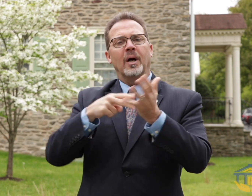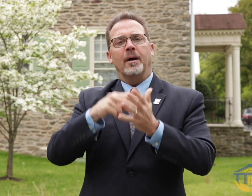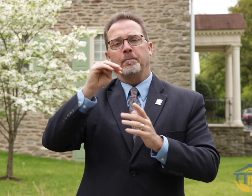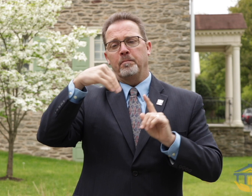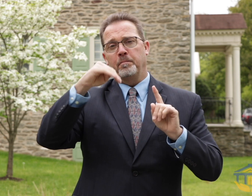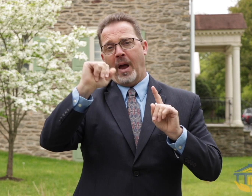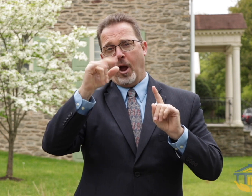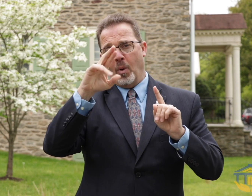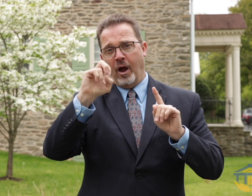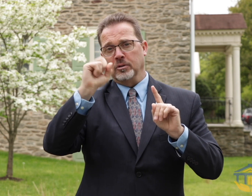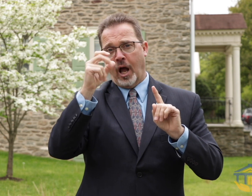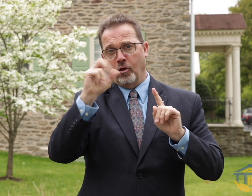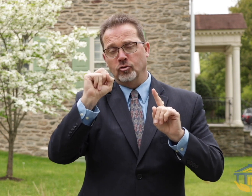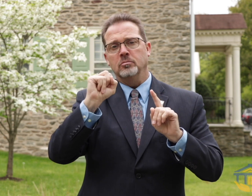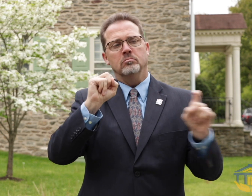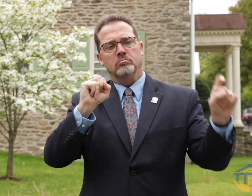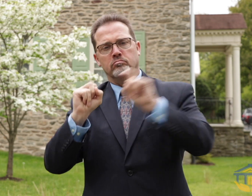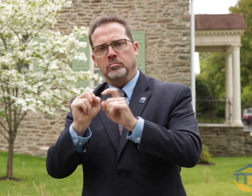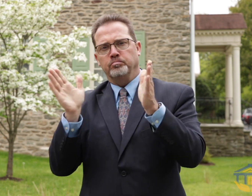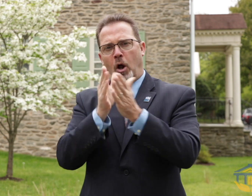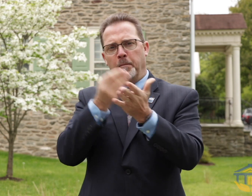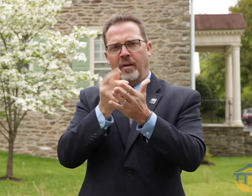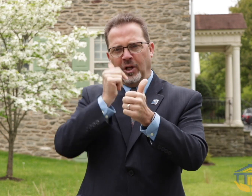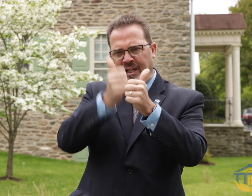involved in the Maguire Scholars Program will be given an allotted amount of